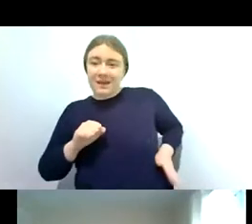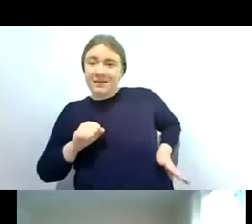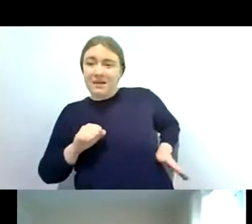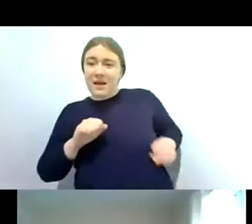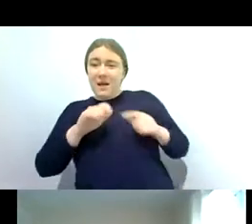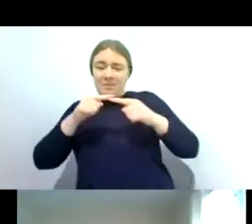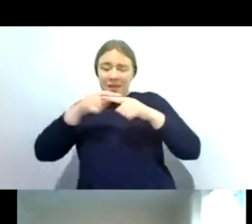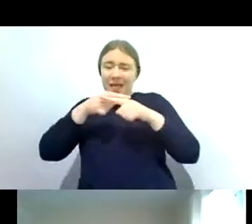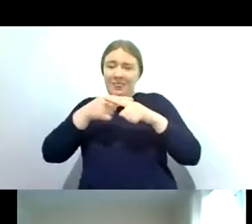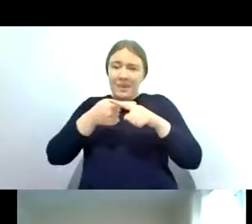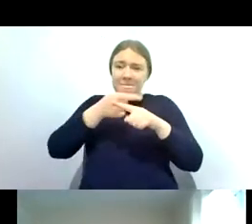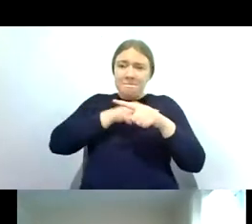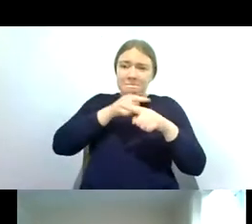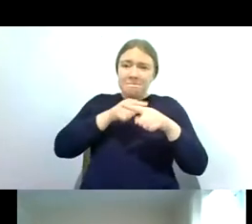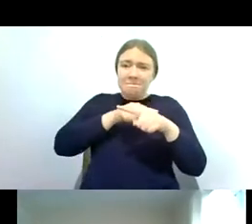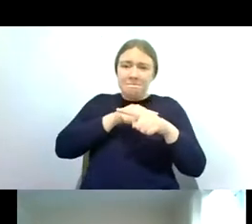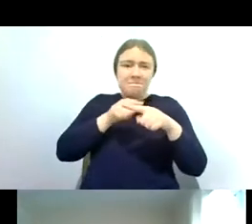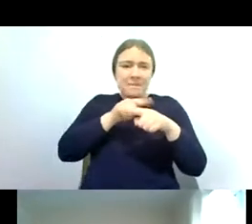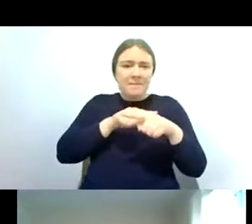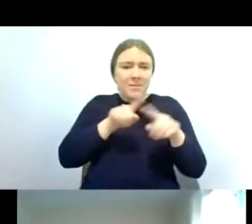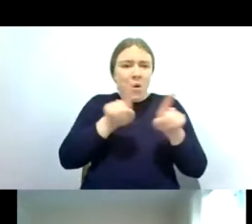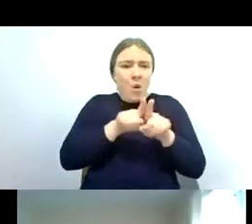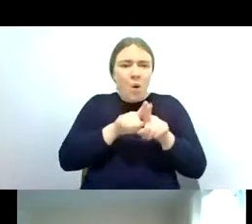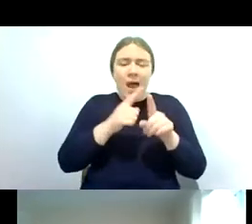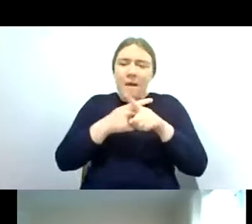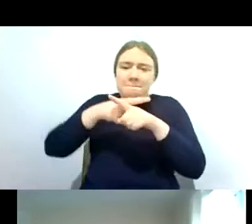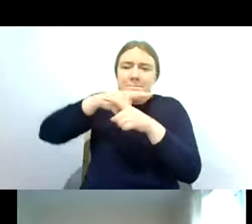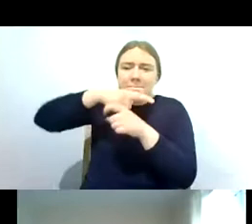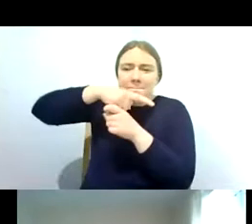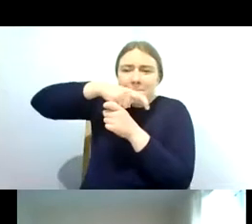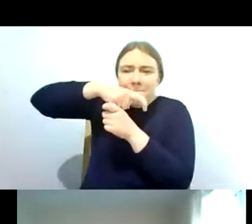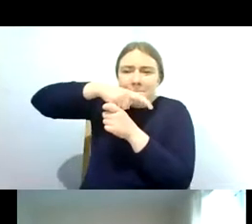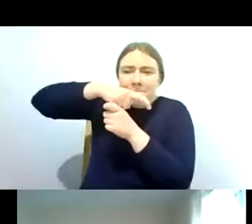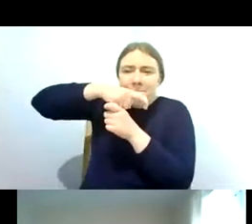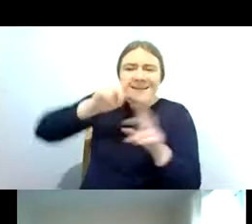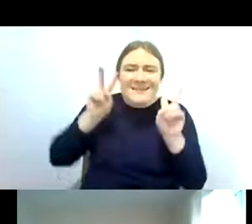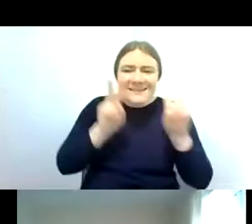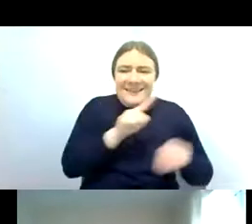these posterior appendages they've all got hooks and a fly lab beetle larvae wouldn't have those